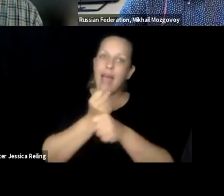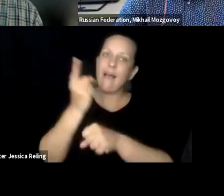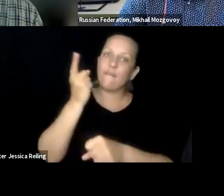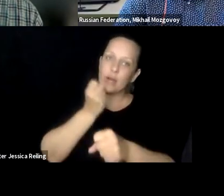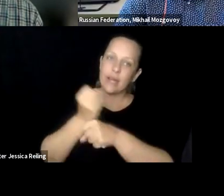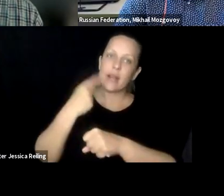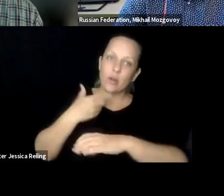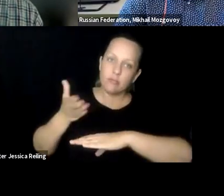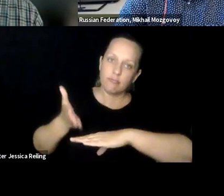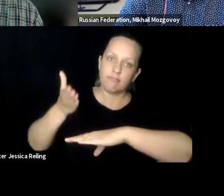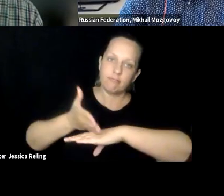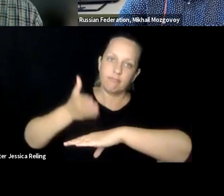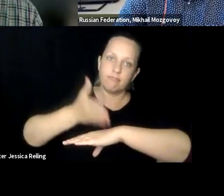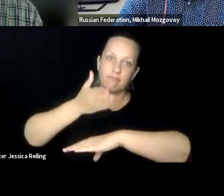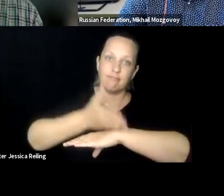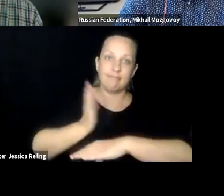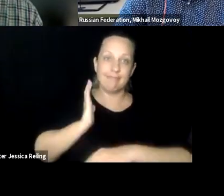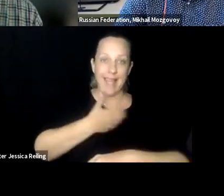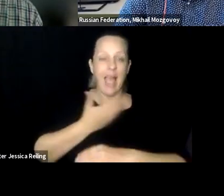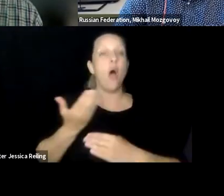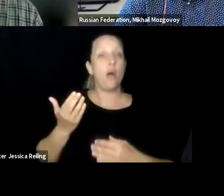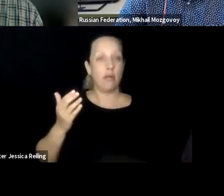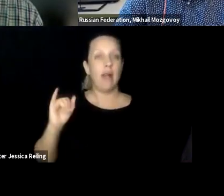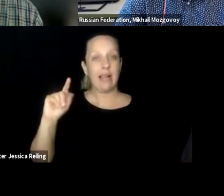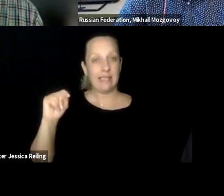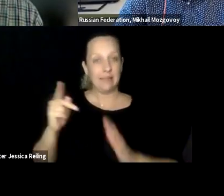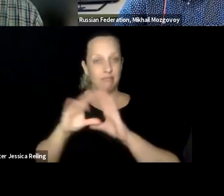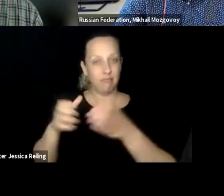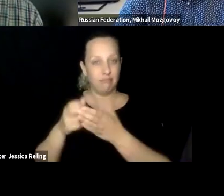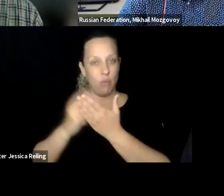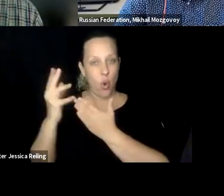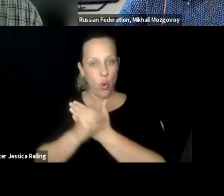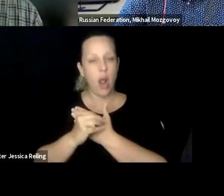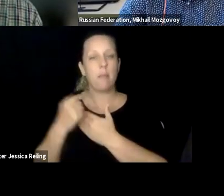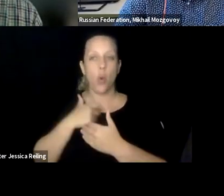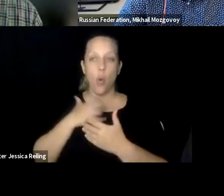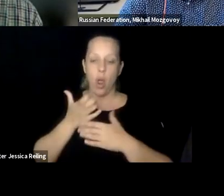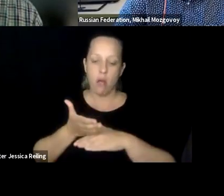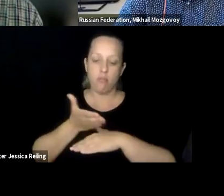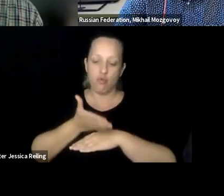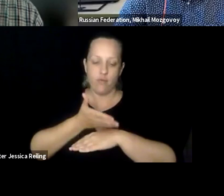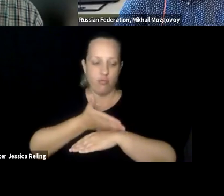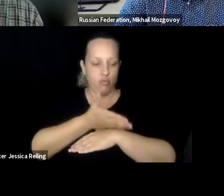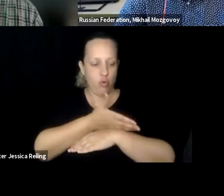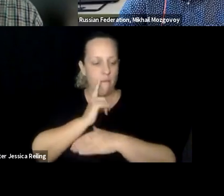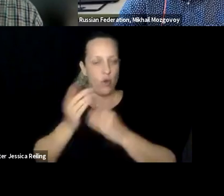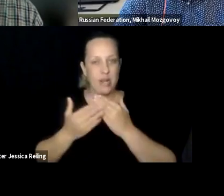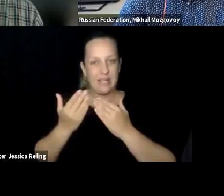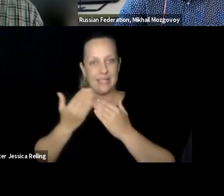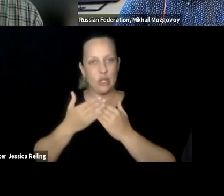a better way. And we also know as each year progresses, I.T. develops in such a